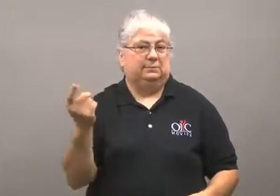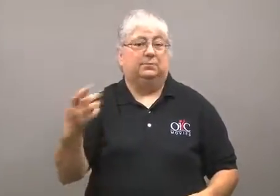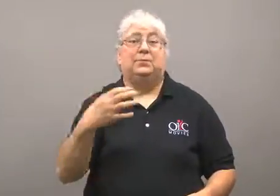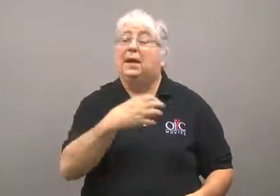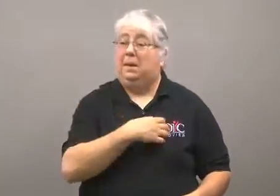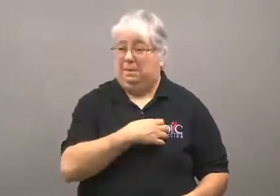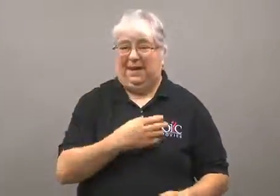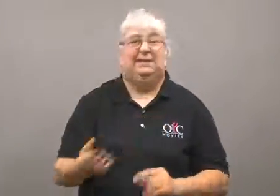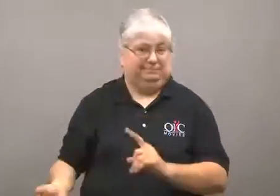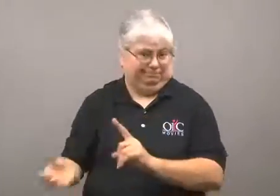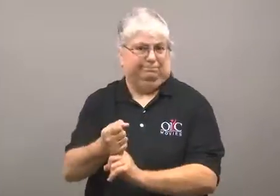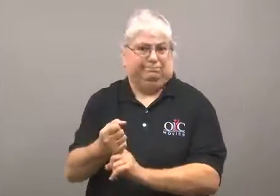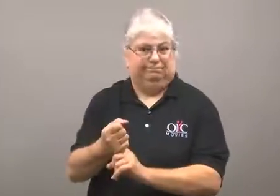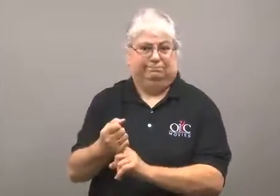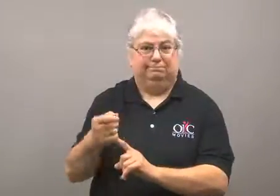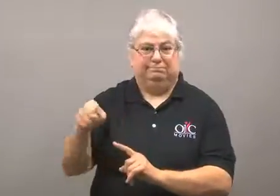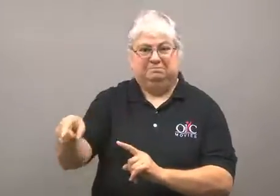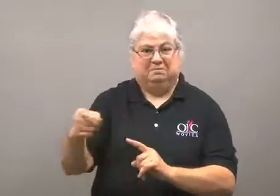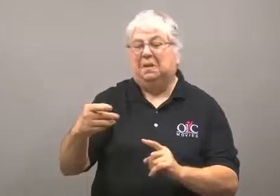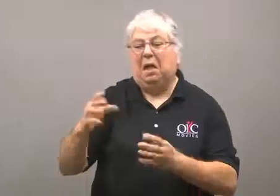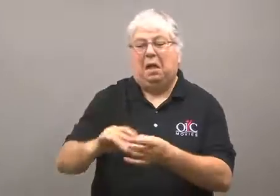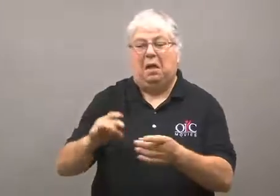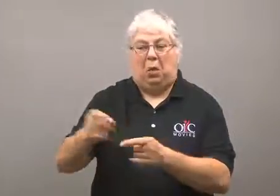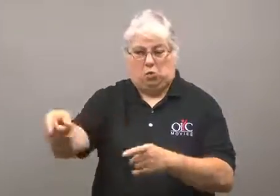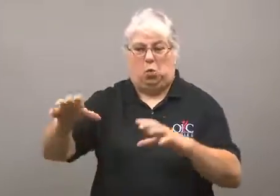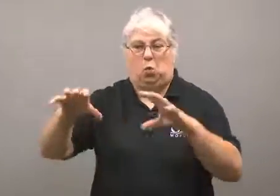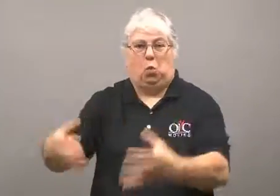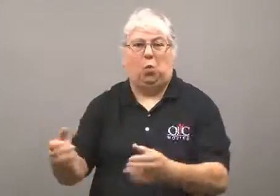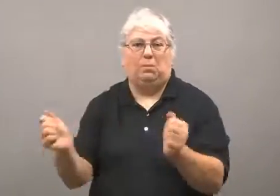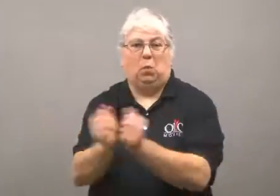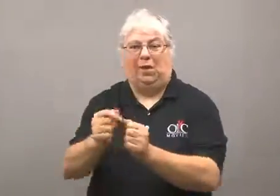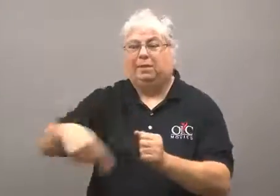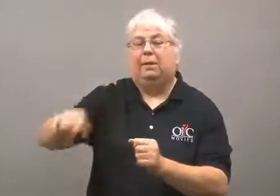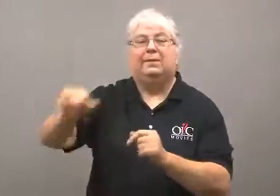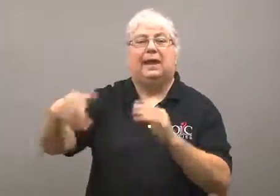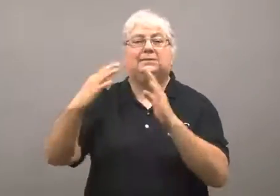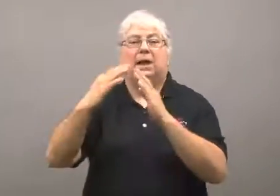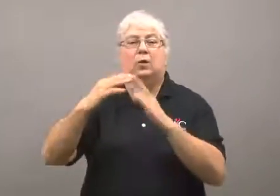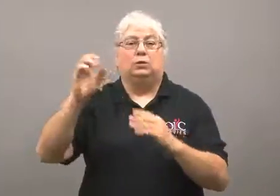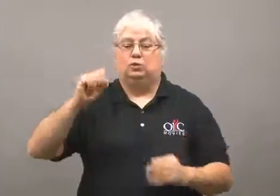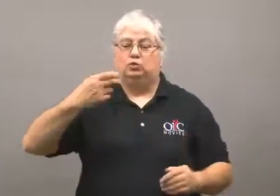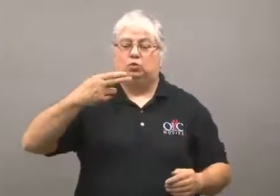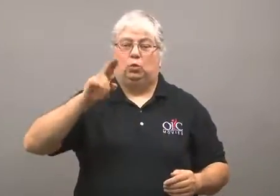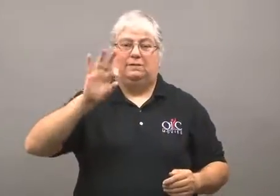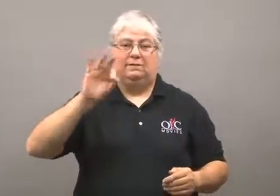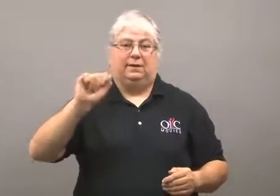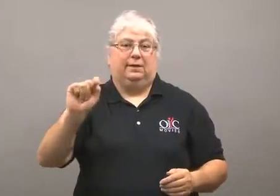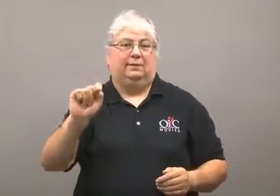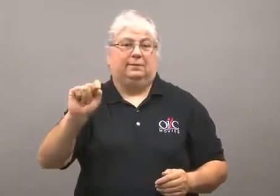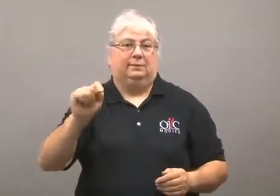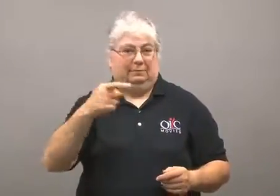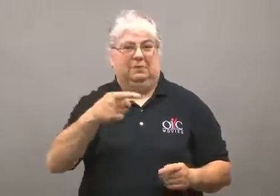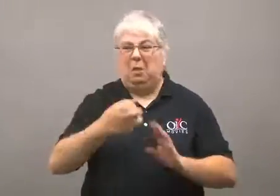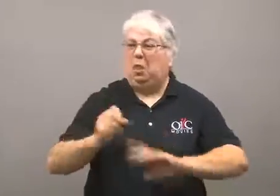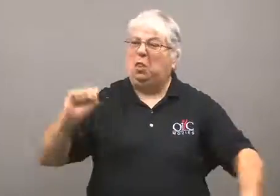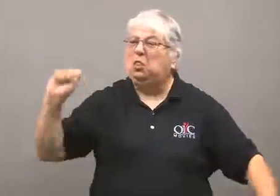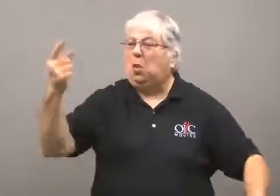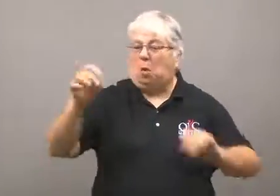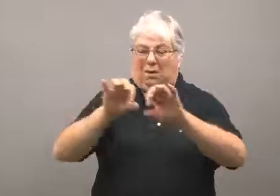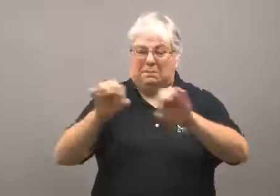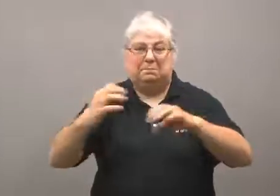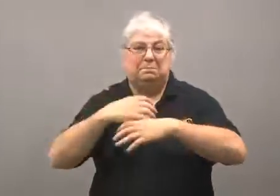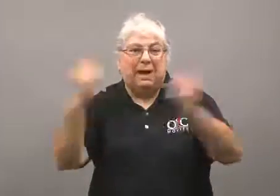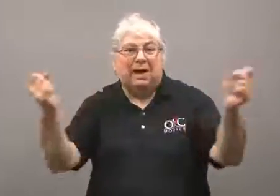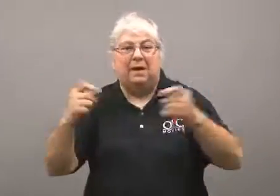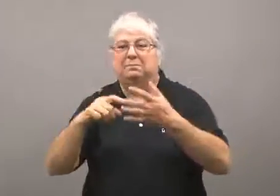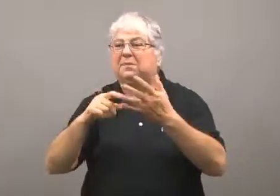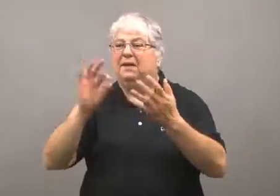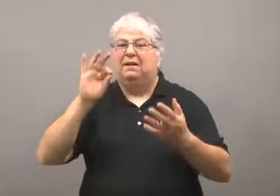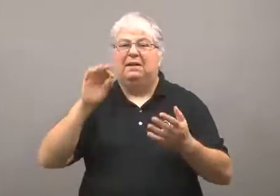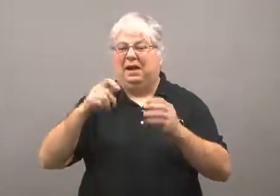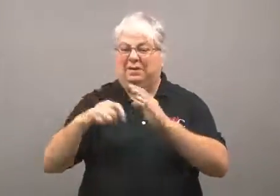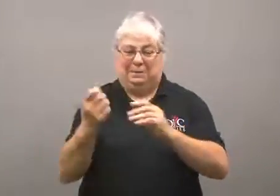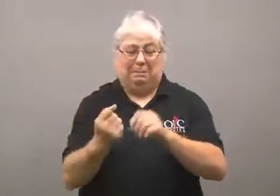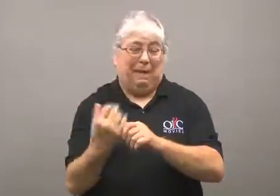was arrested by police in Shuafat, as part of a group of people.